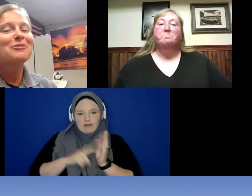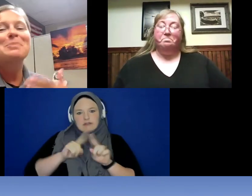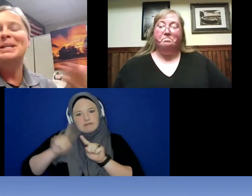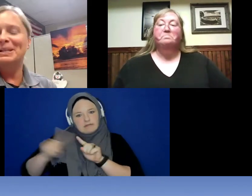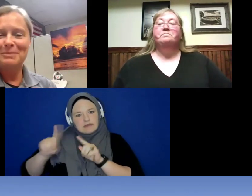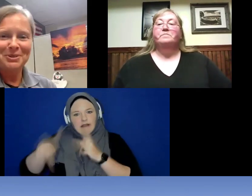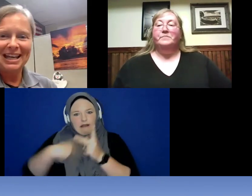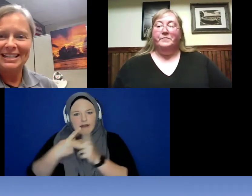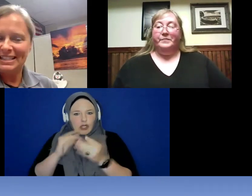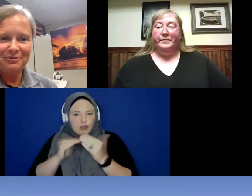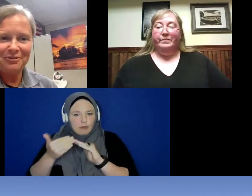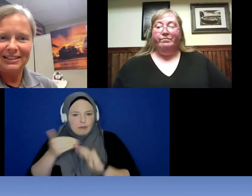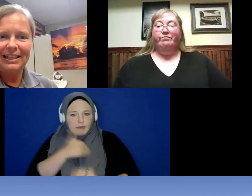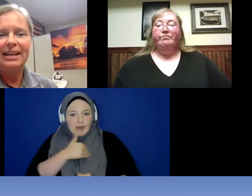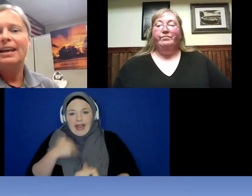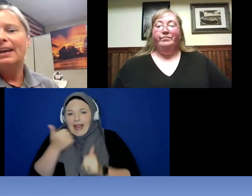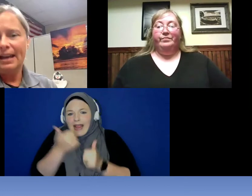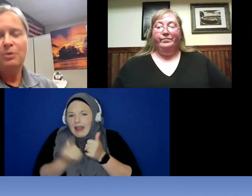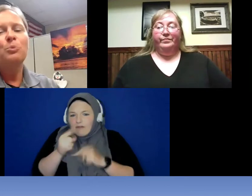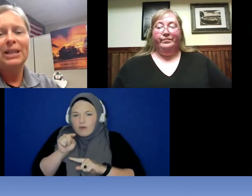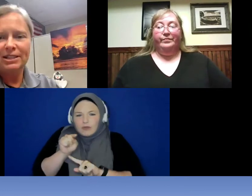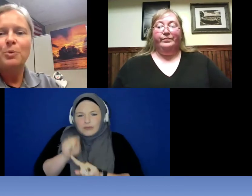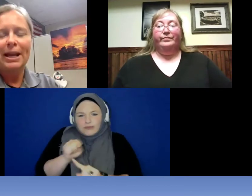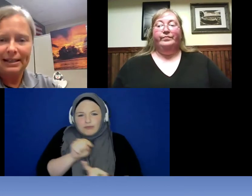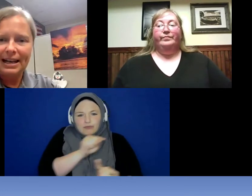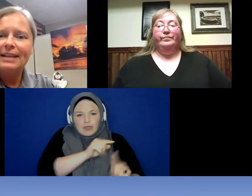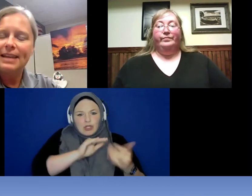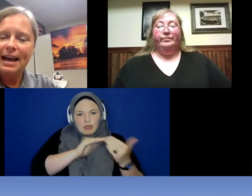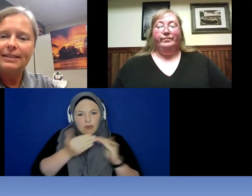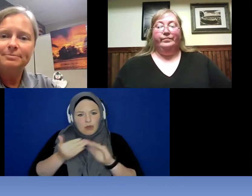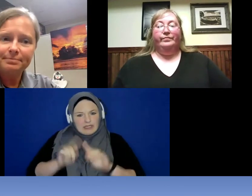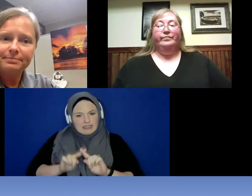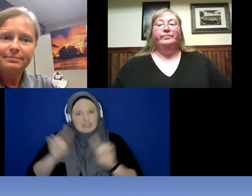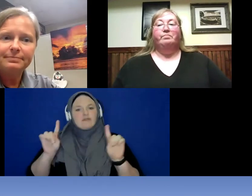everybody communicates differently and we need to recognize that.